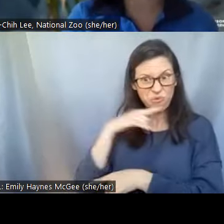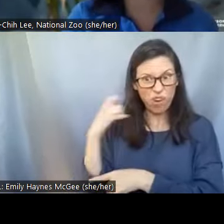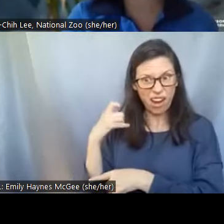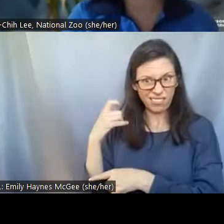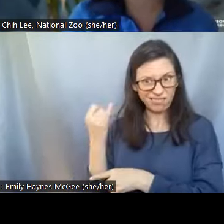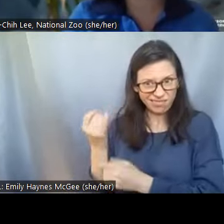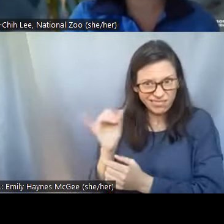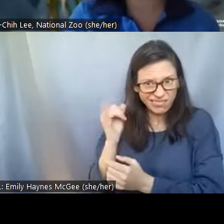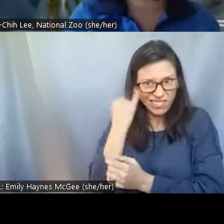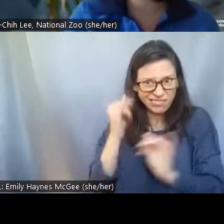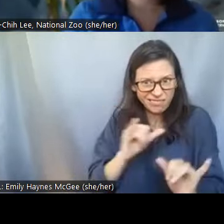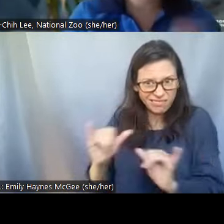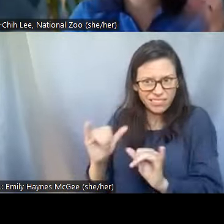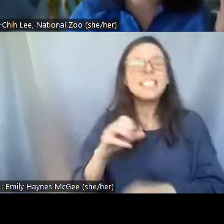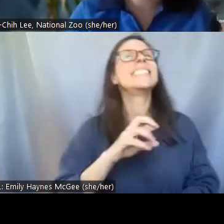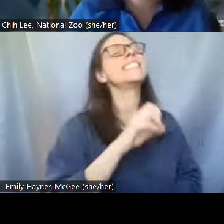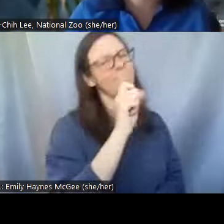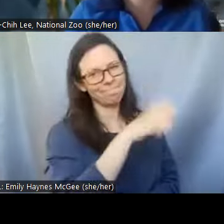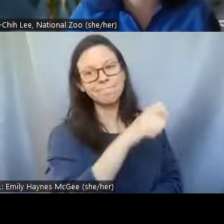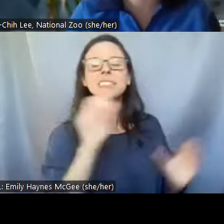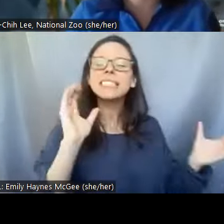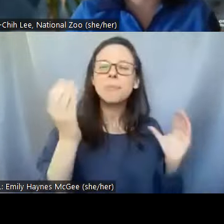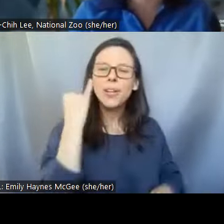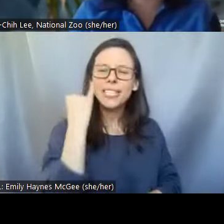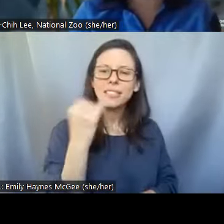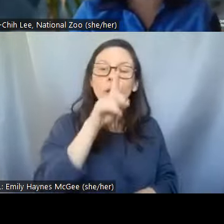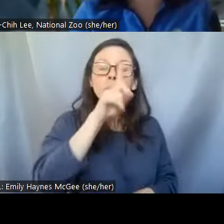a little bit more complicated because when you're trying jerkies you don't expect the jerkys to